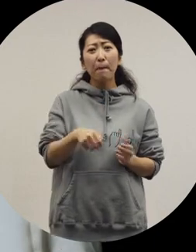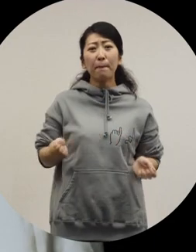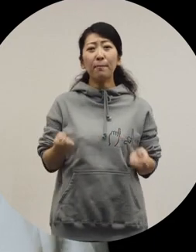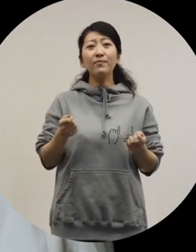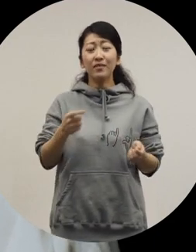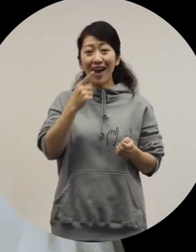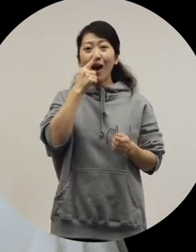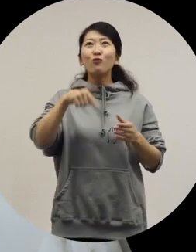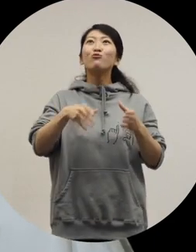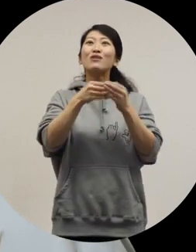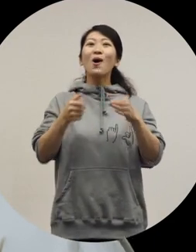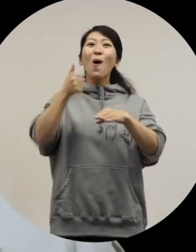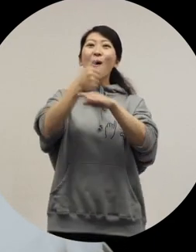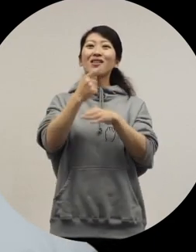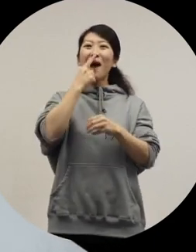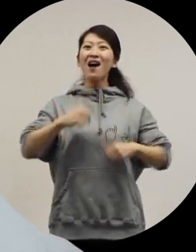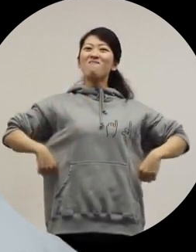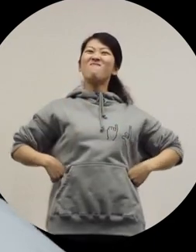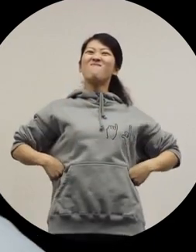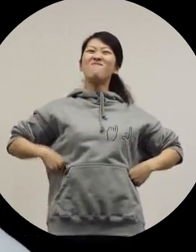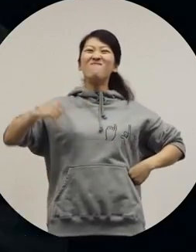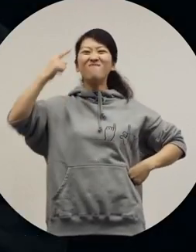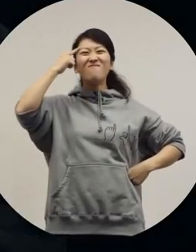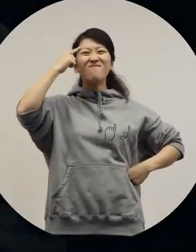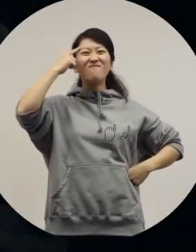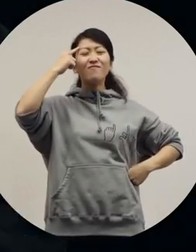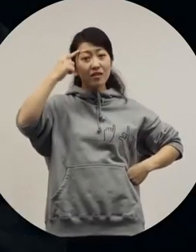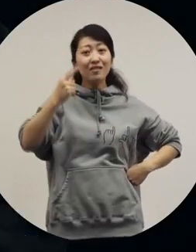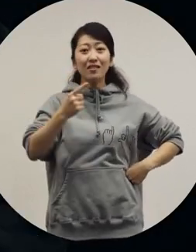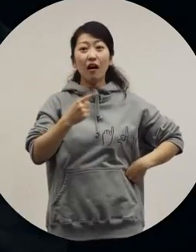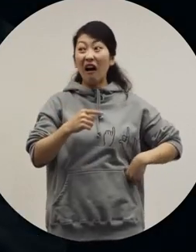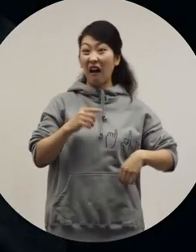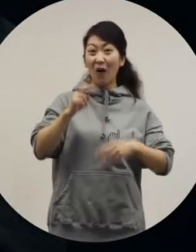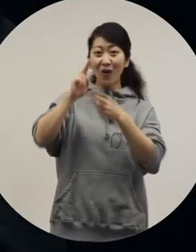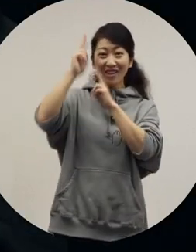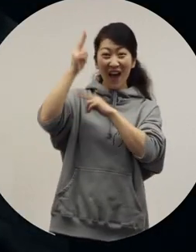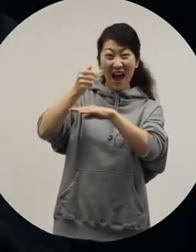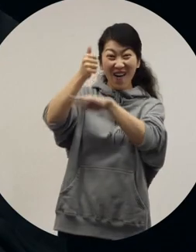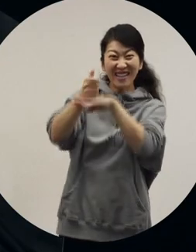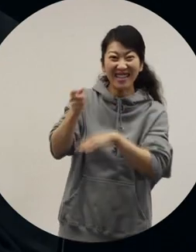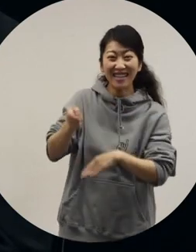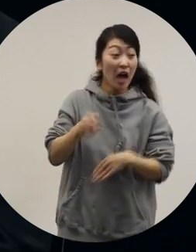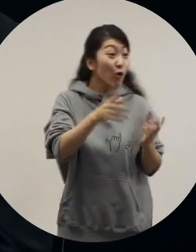I thought I was the prince of this country. Wow. The prince of Okinawa. [Ryuchell] Yeah!